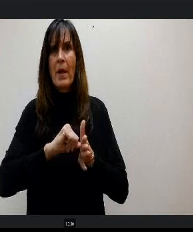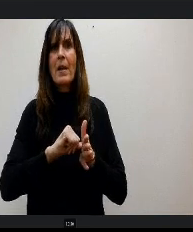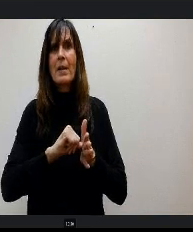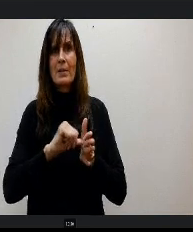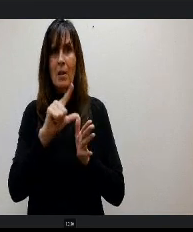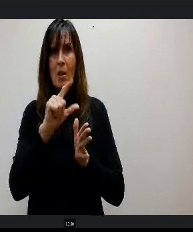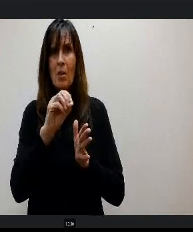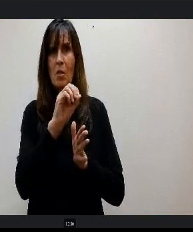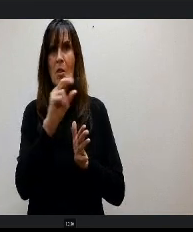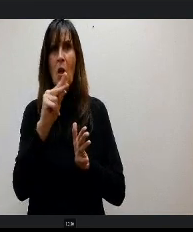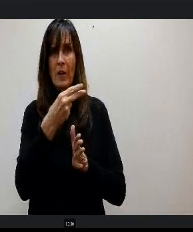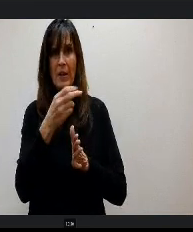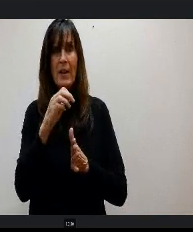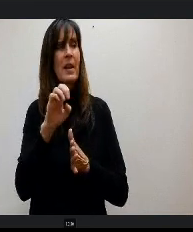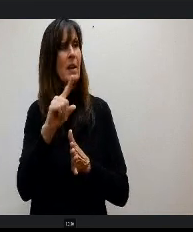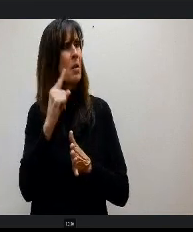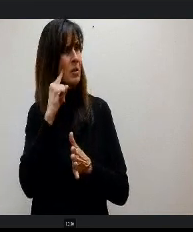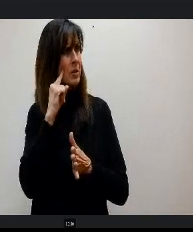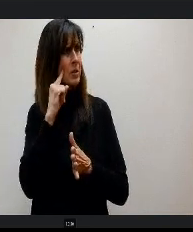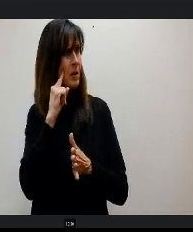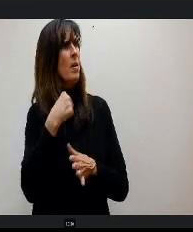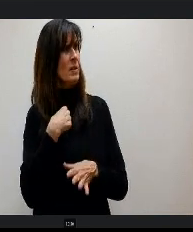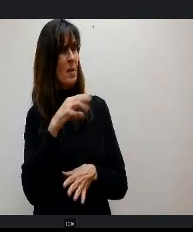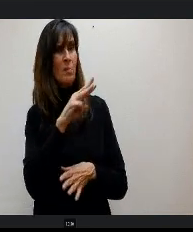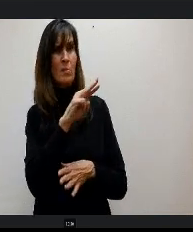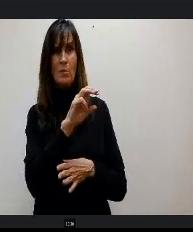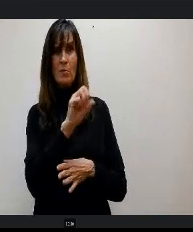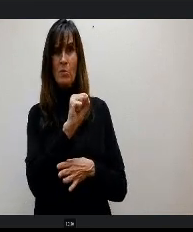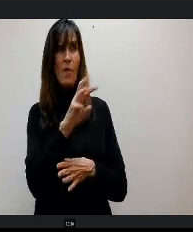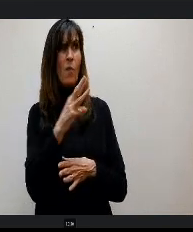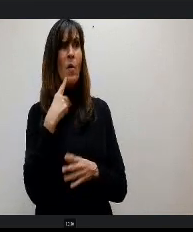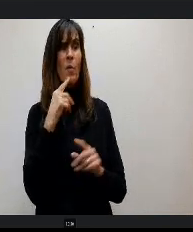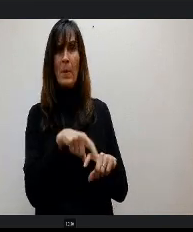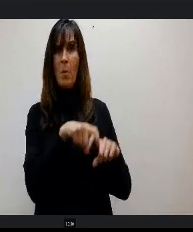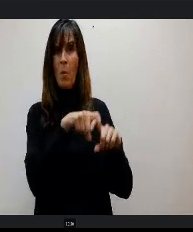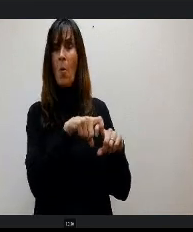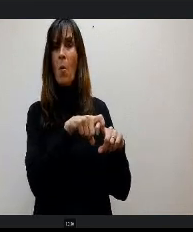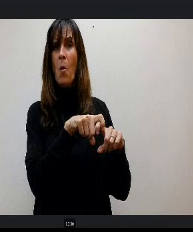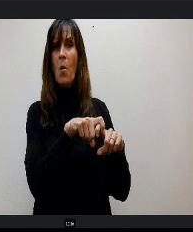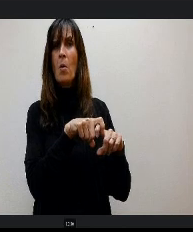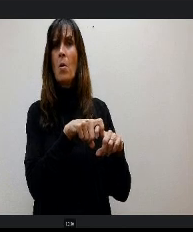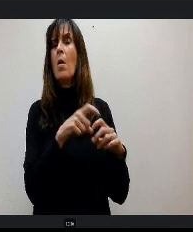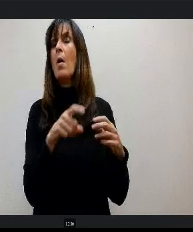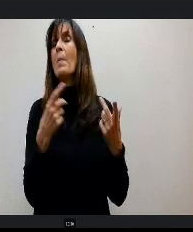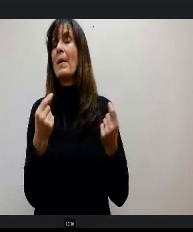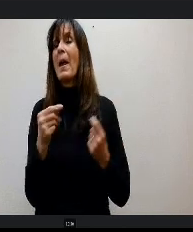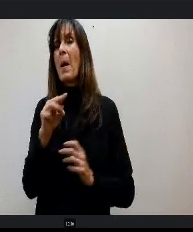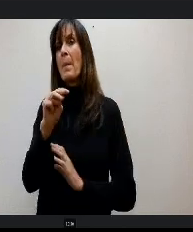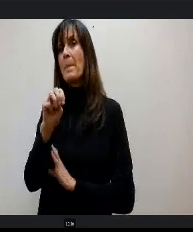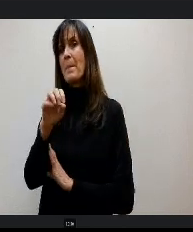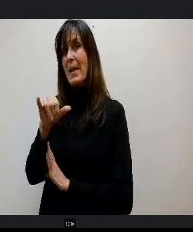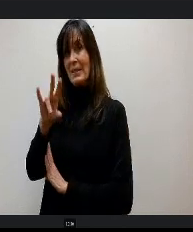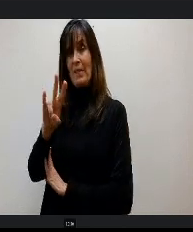software that has kind of been on the shelf and so o on May 7th, those individuals are going to go up to Lockheed Martin take a